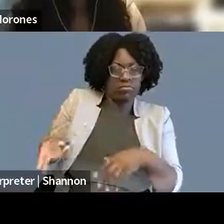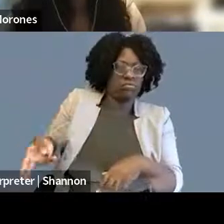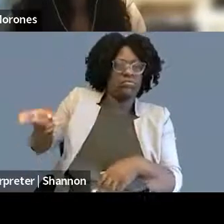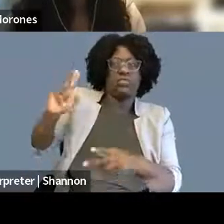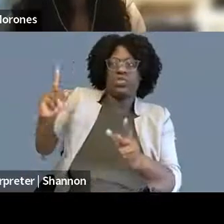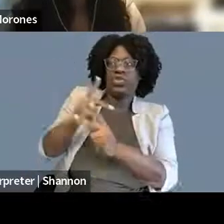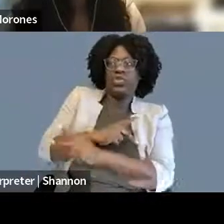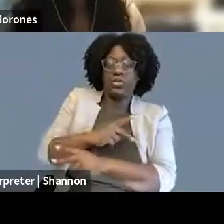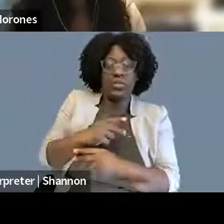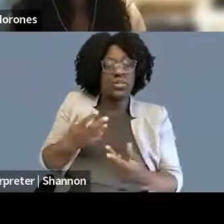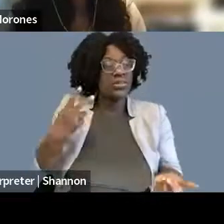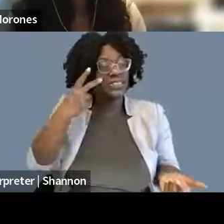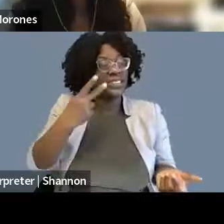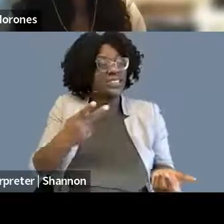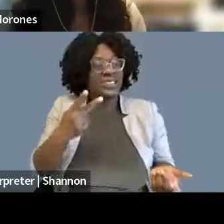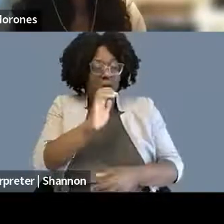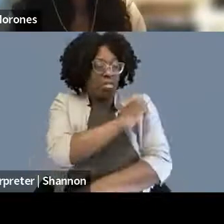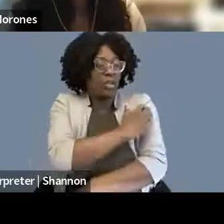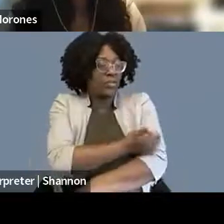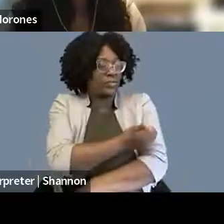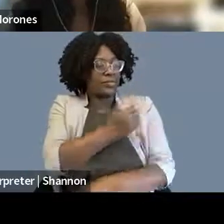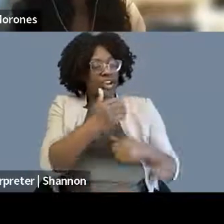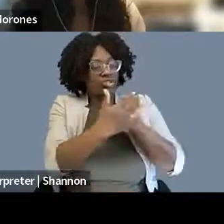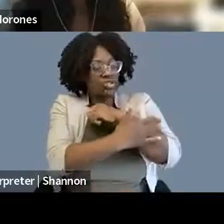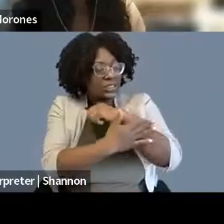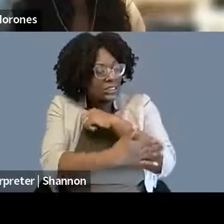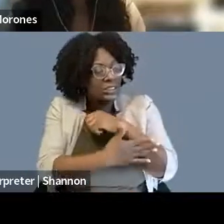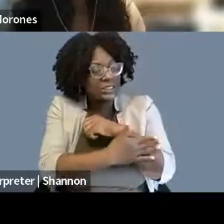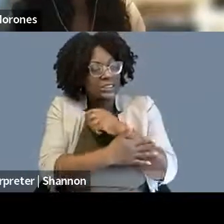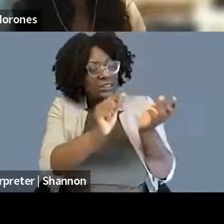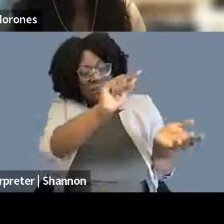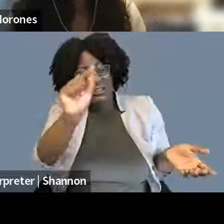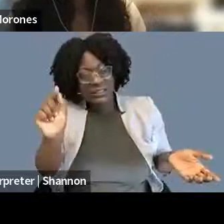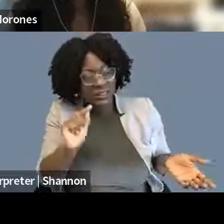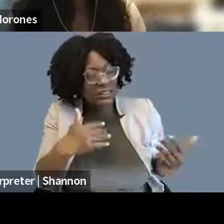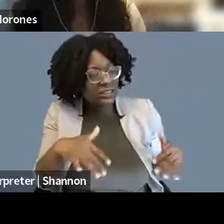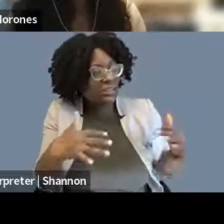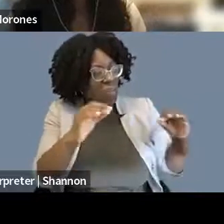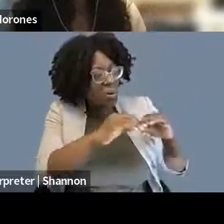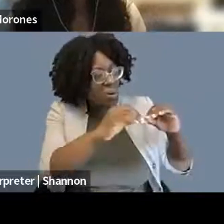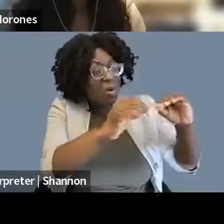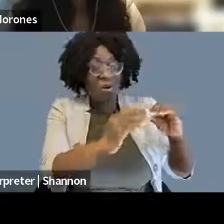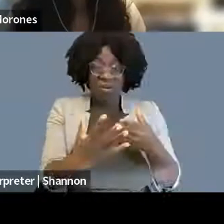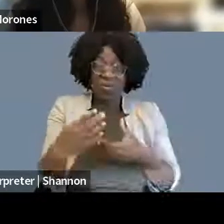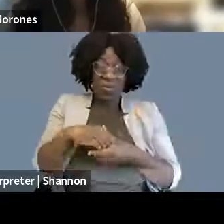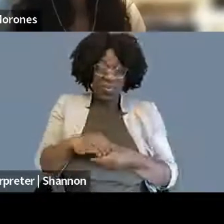and even here in the United States, when it is perpetuated and brought forth by communities of color,